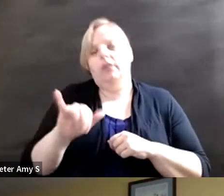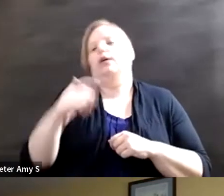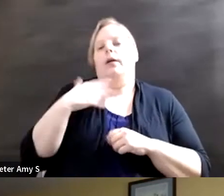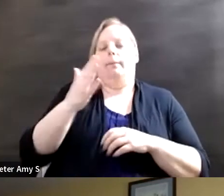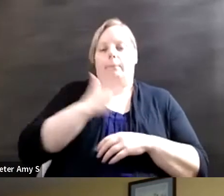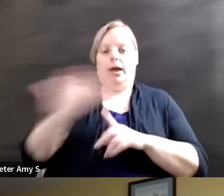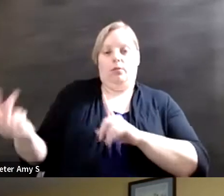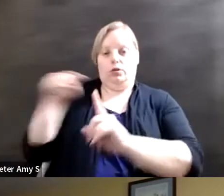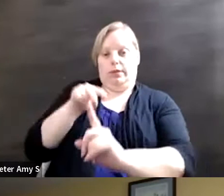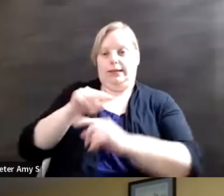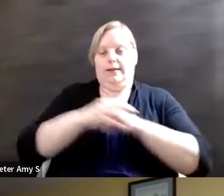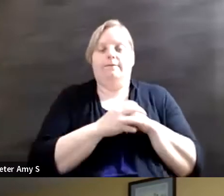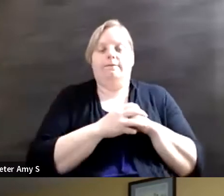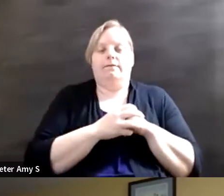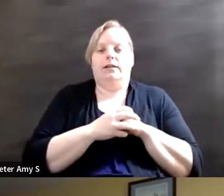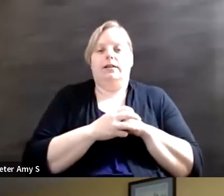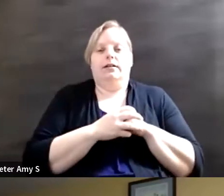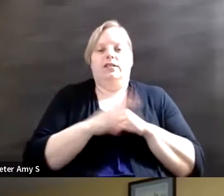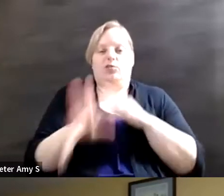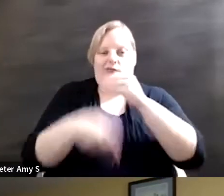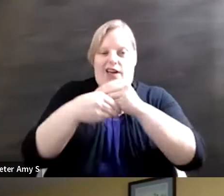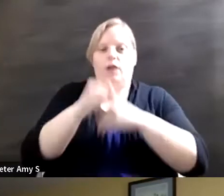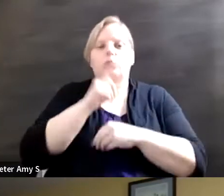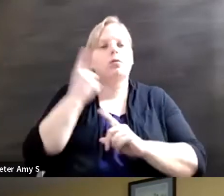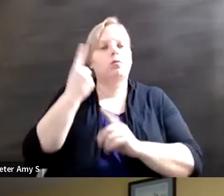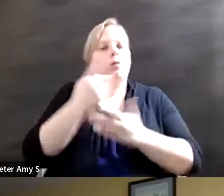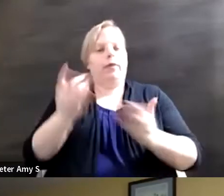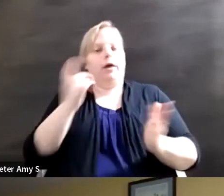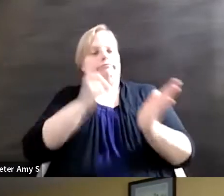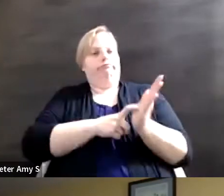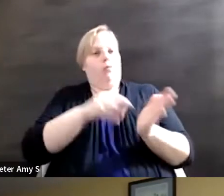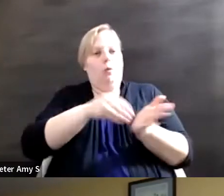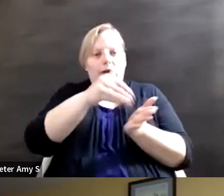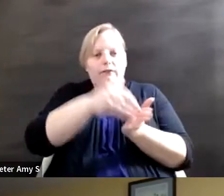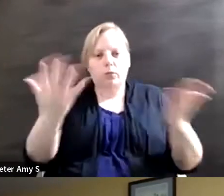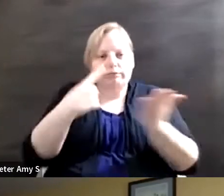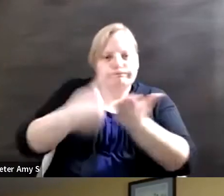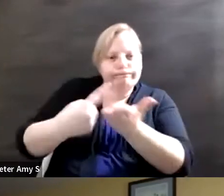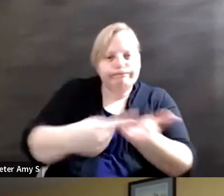Mallory here, one of the one of the things we see a lot of is this conversation of societal stigma